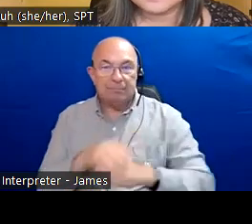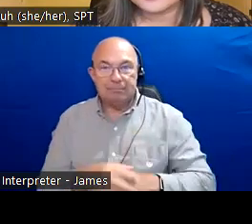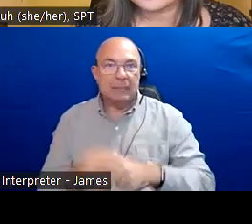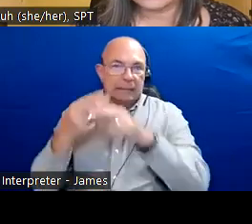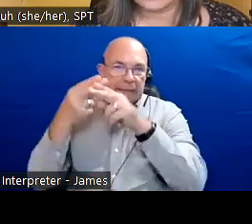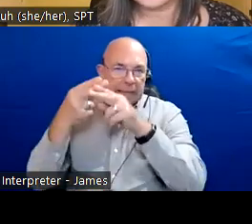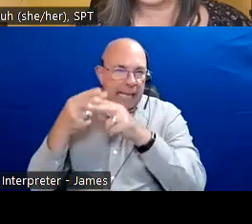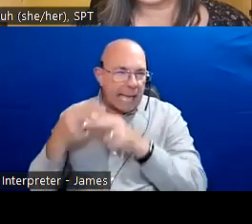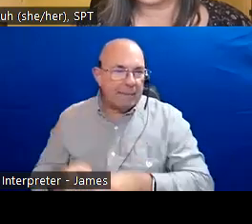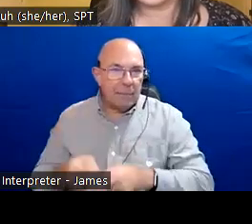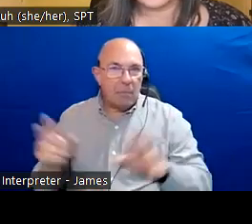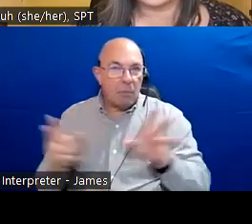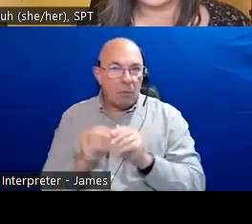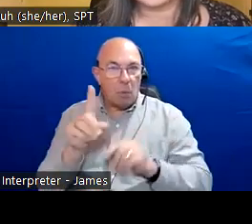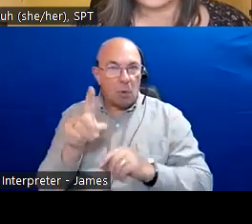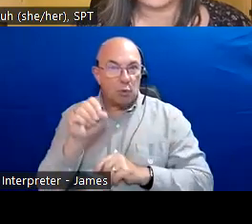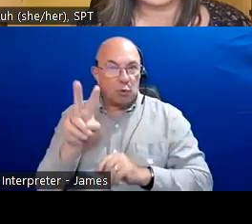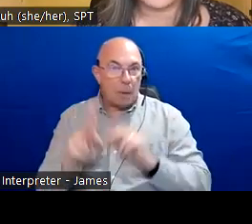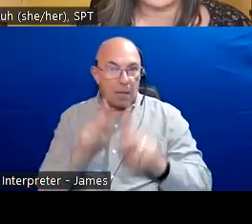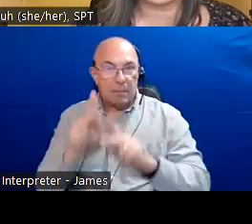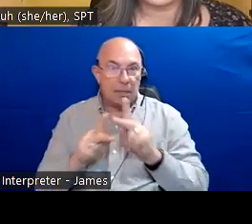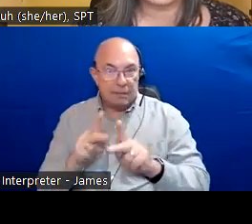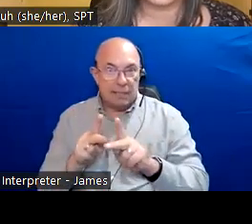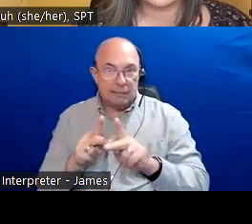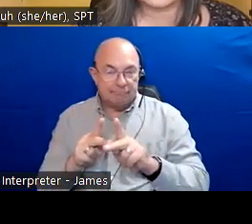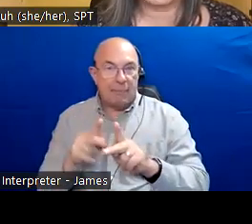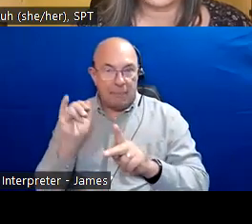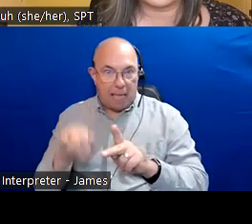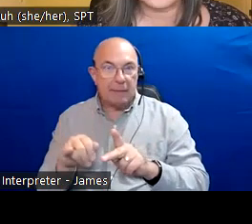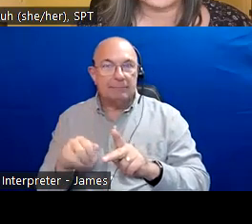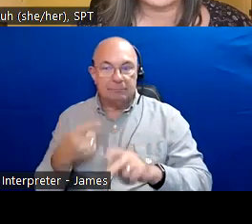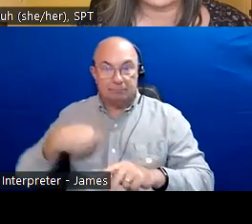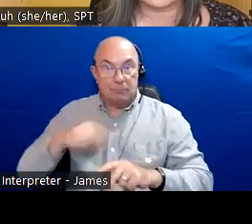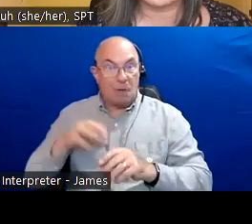chat to Israt, will be compiling questions for the Q&A and sharing them with the moderator.